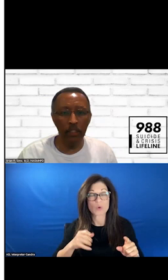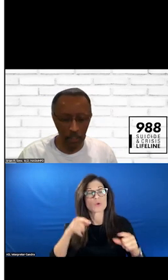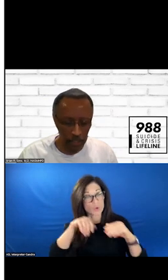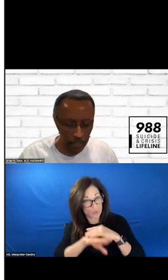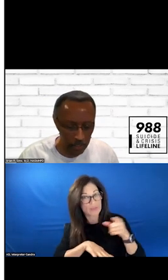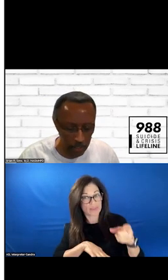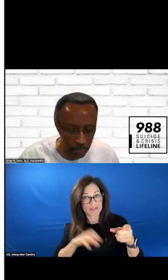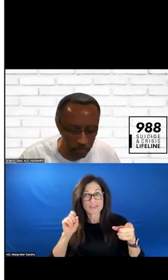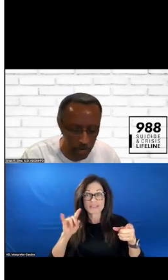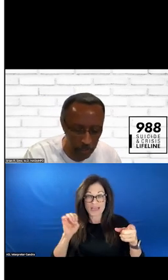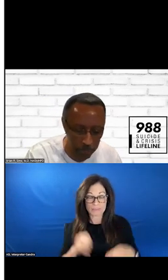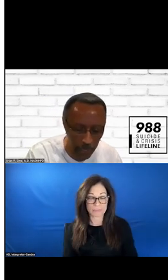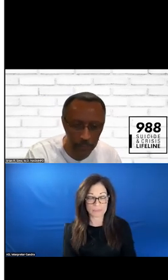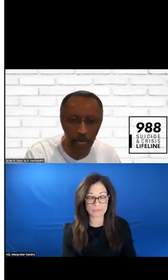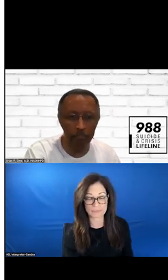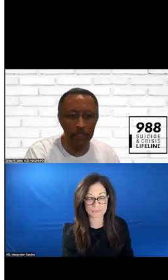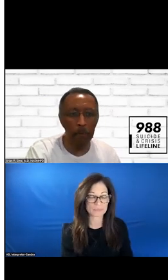ALL RIGHT. NEXT SLIDE, PLEASE.